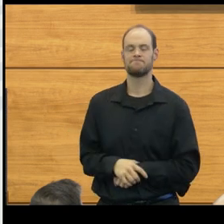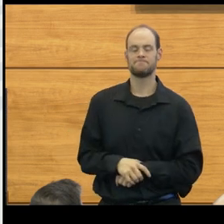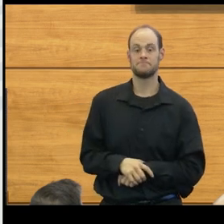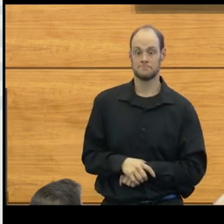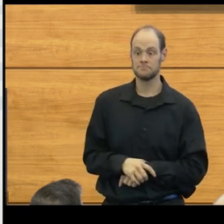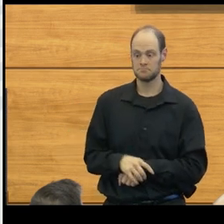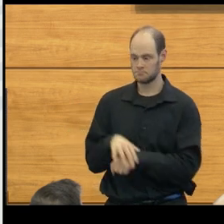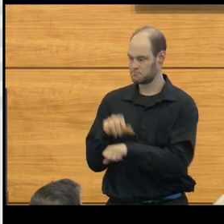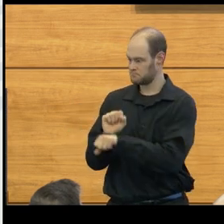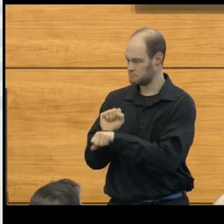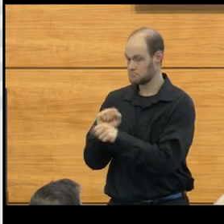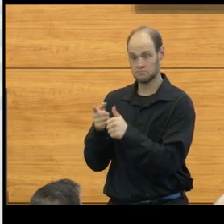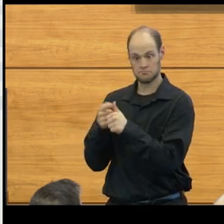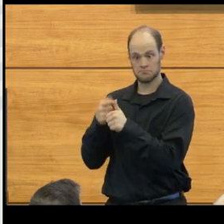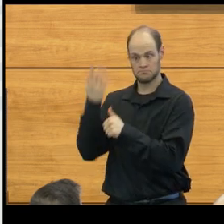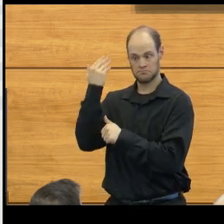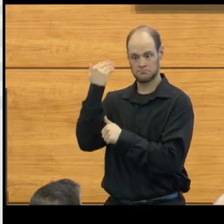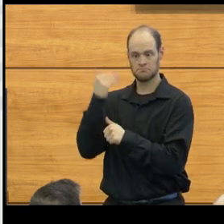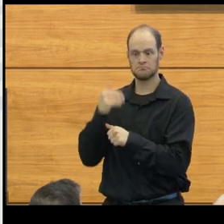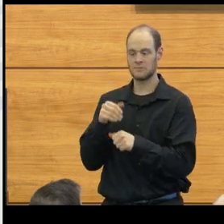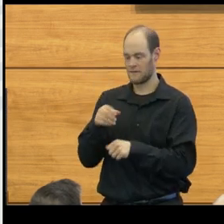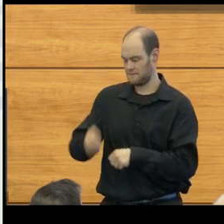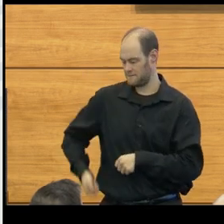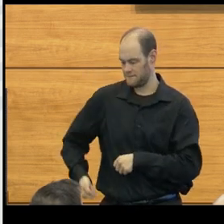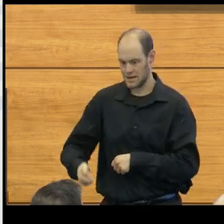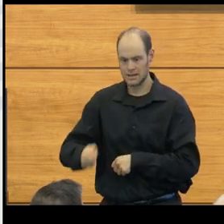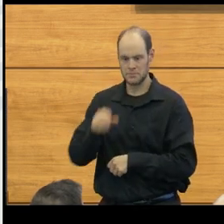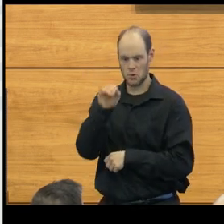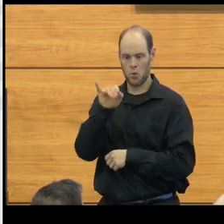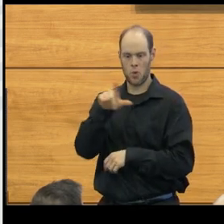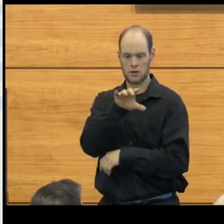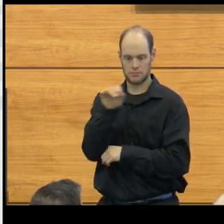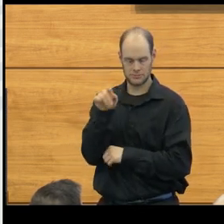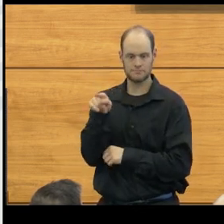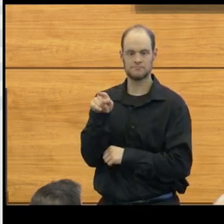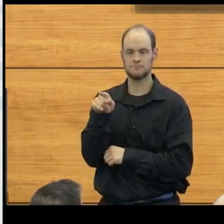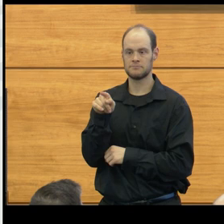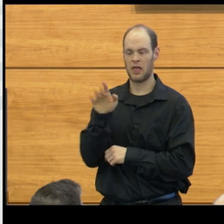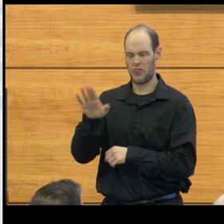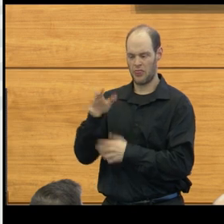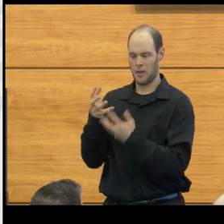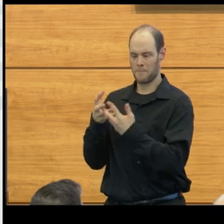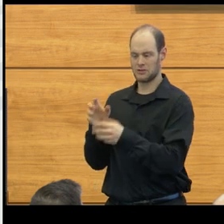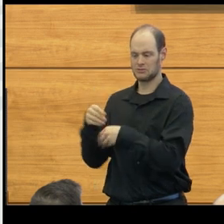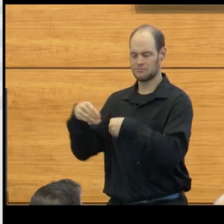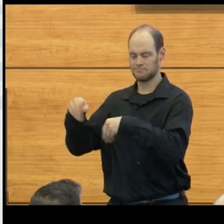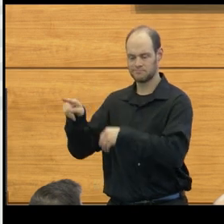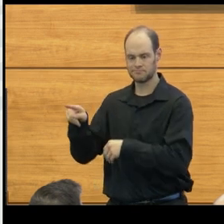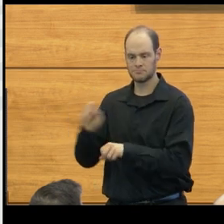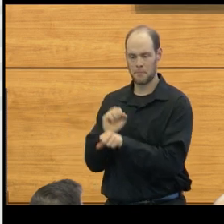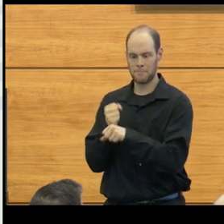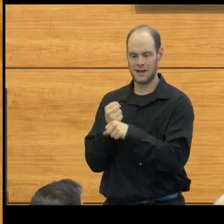He worked initially for a vacuum and oil company in their machine shop, creating instruments.